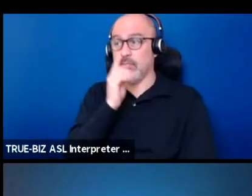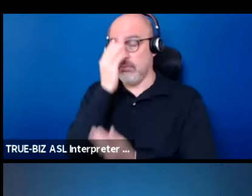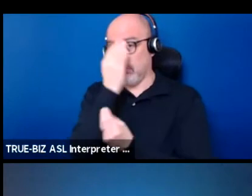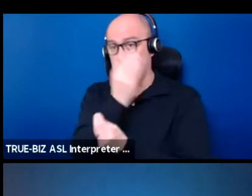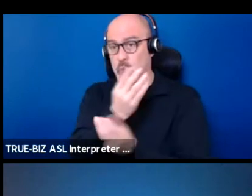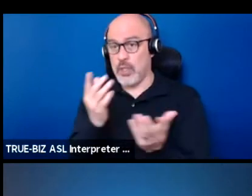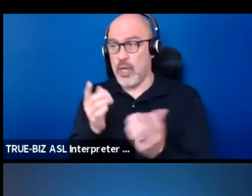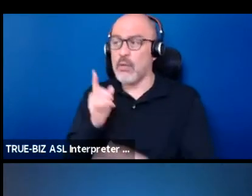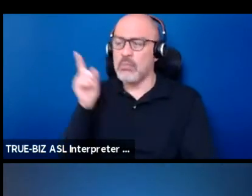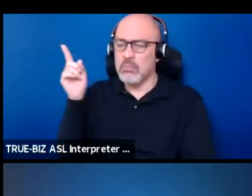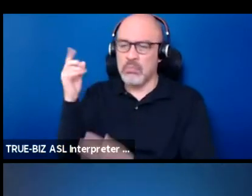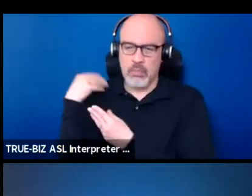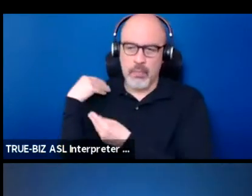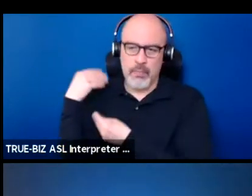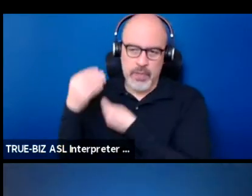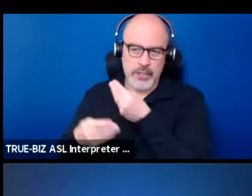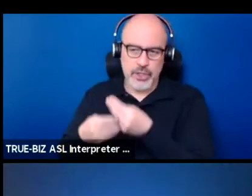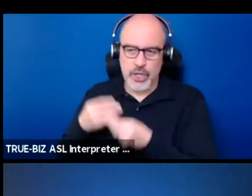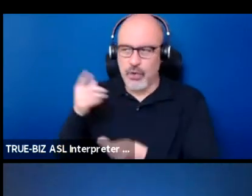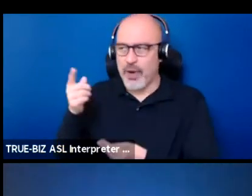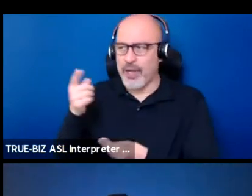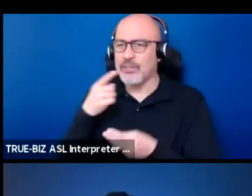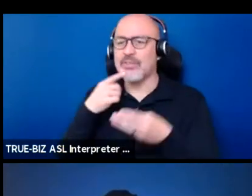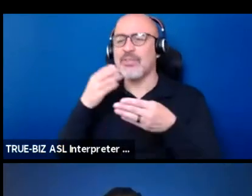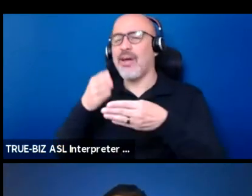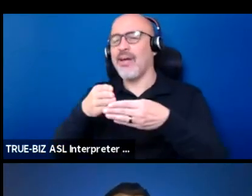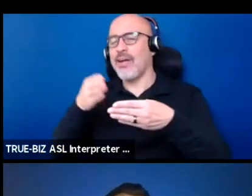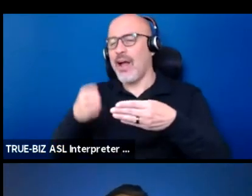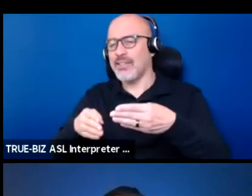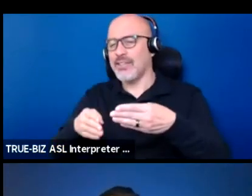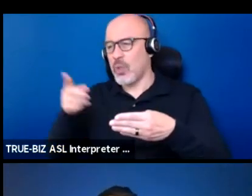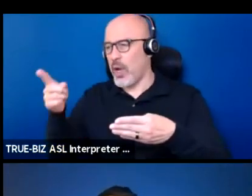where the consequences were so rugged.